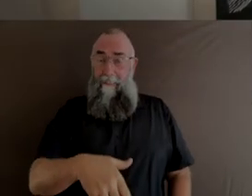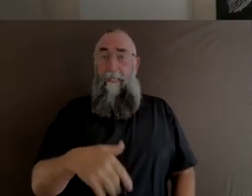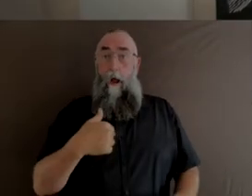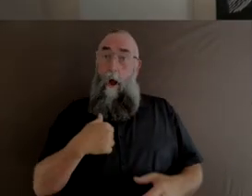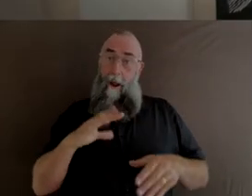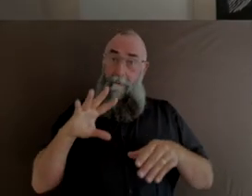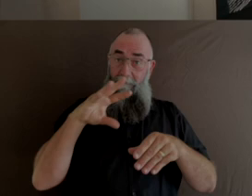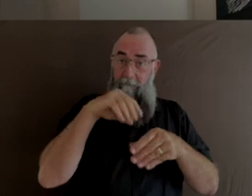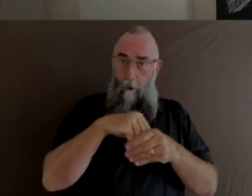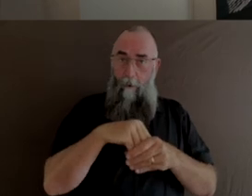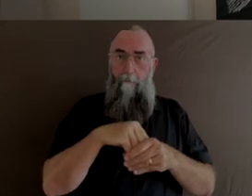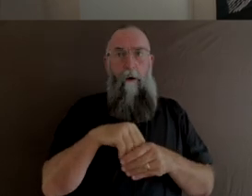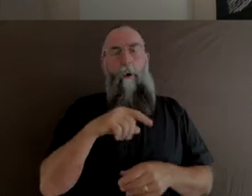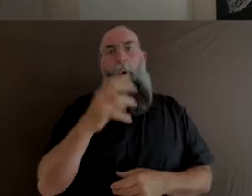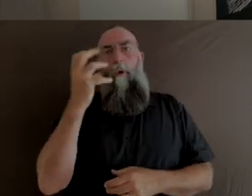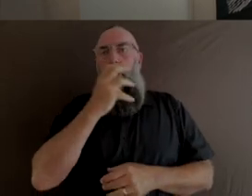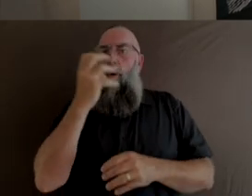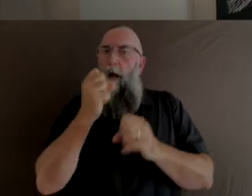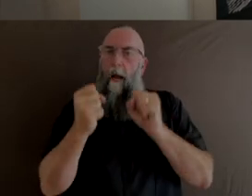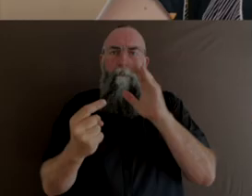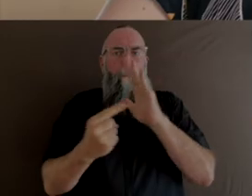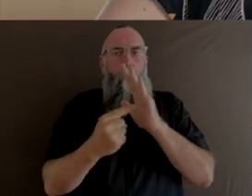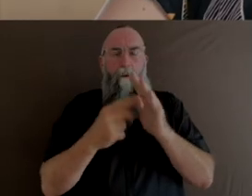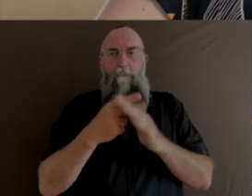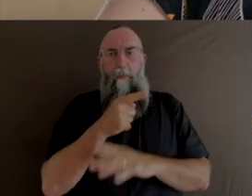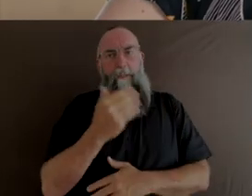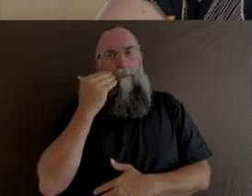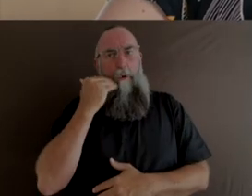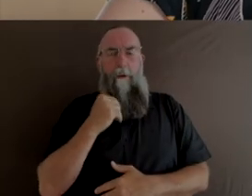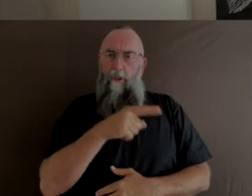it was so important to her that she actually parent this child. Of course.